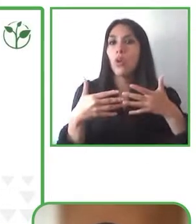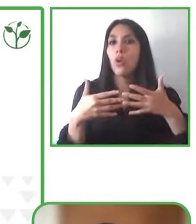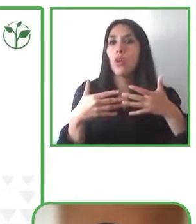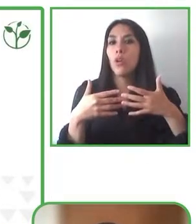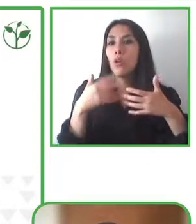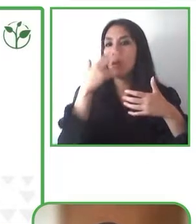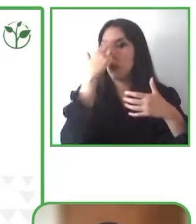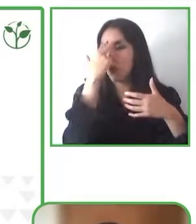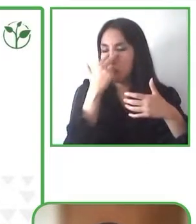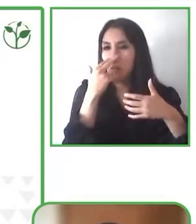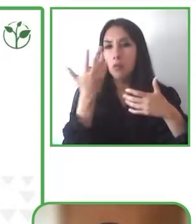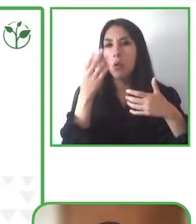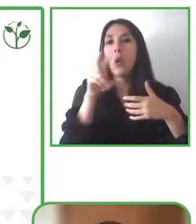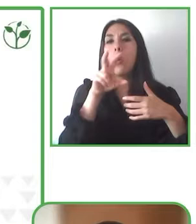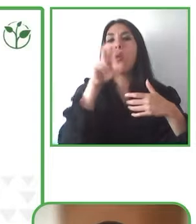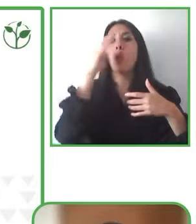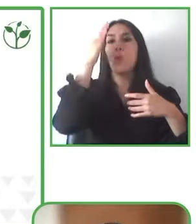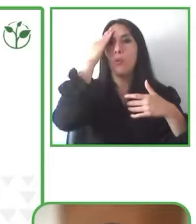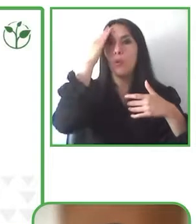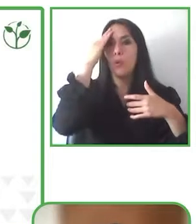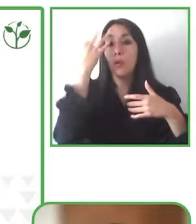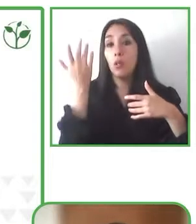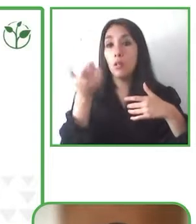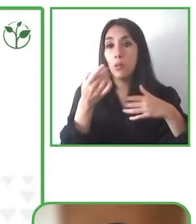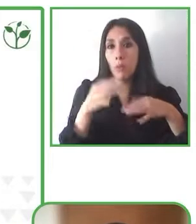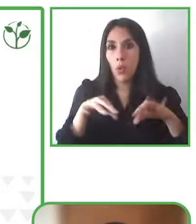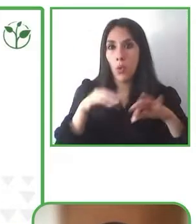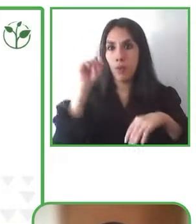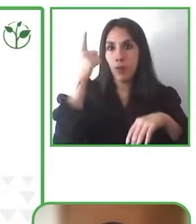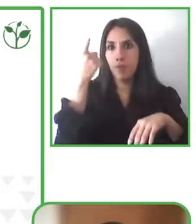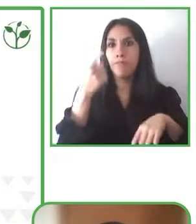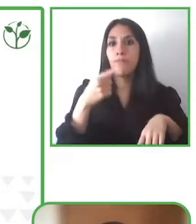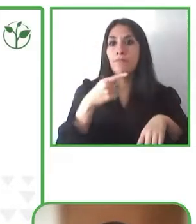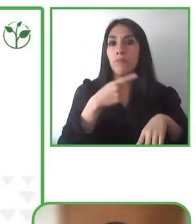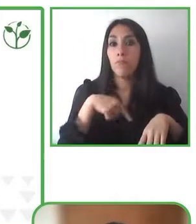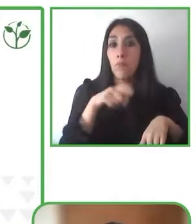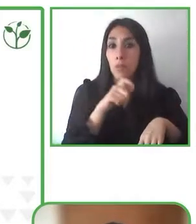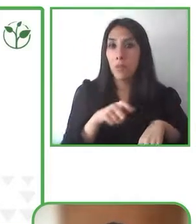We are the people who are the ones who can see are the ones